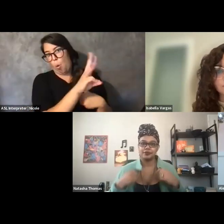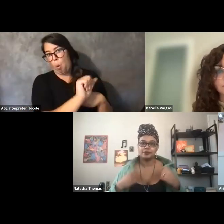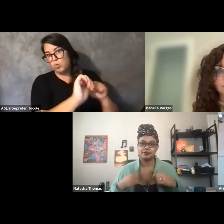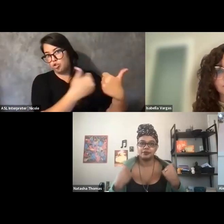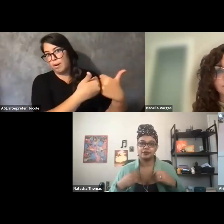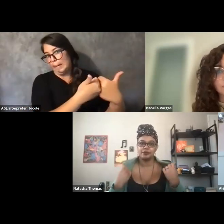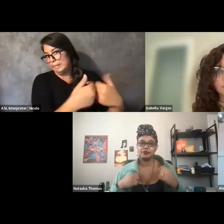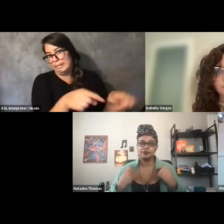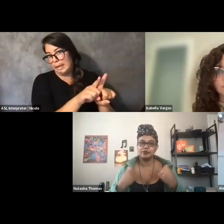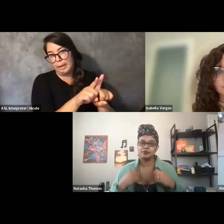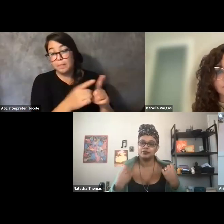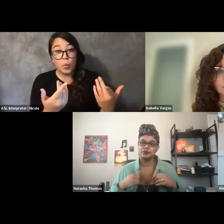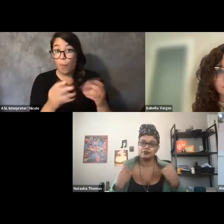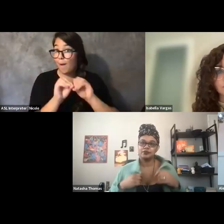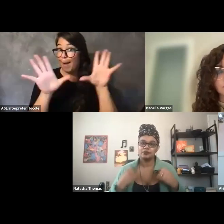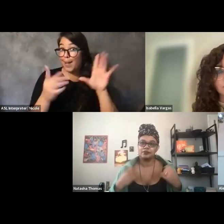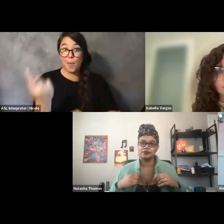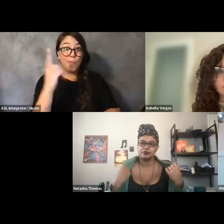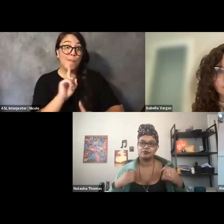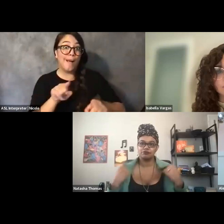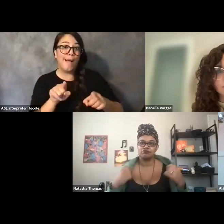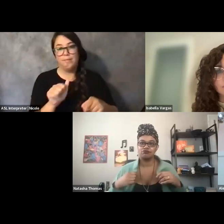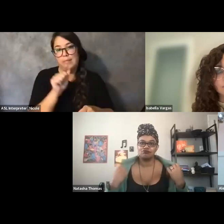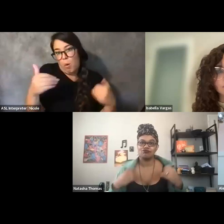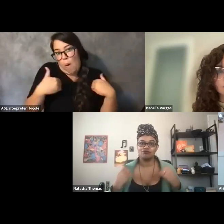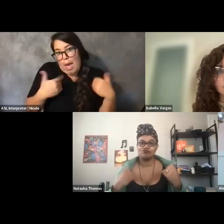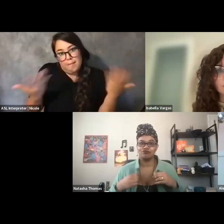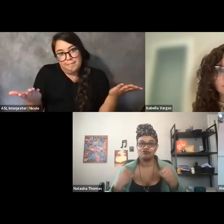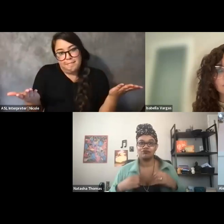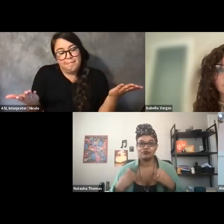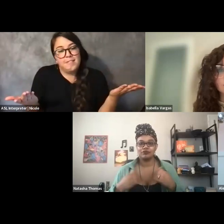I, you know -- It's just solidarity.